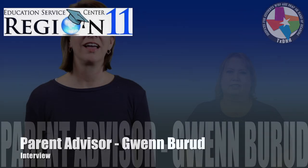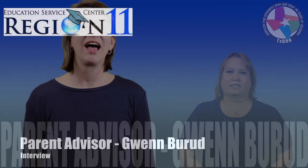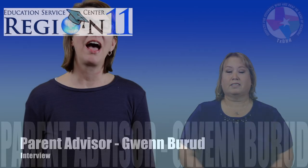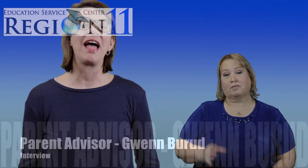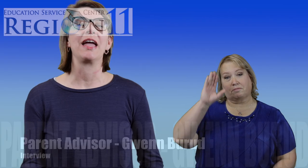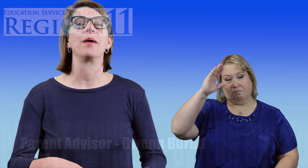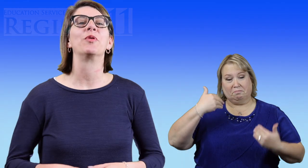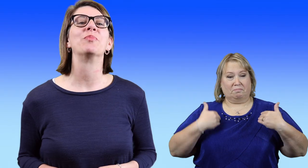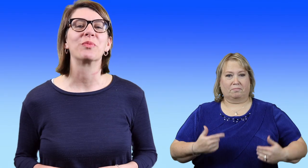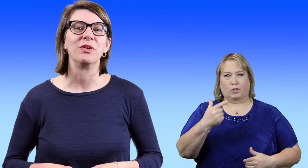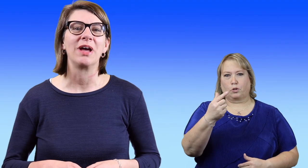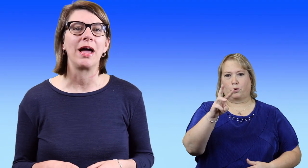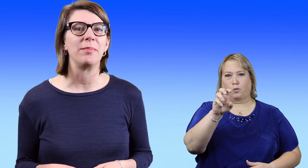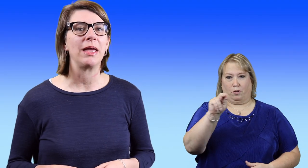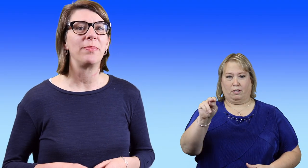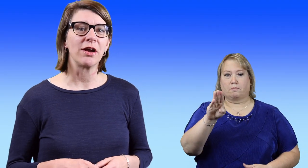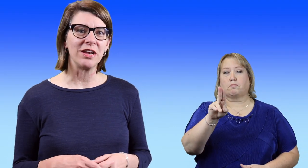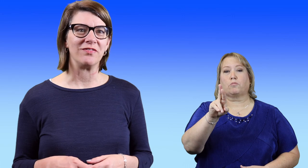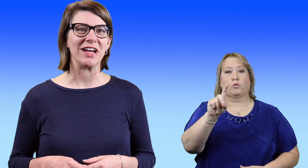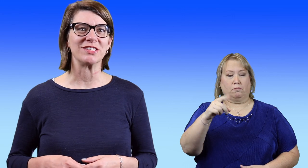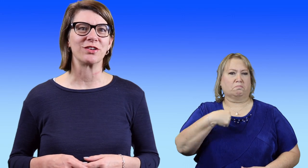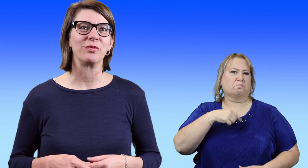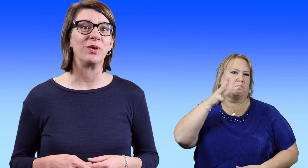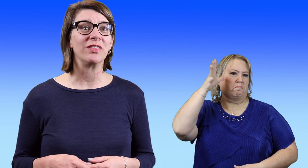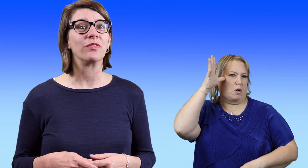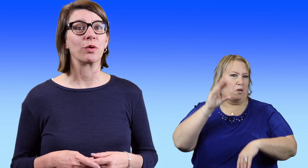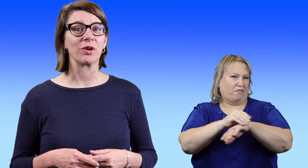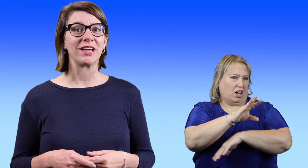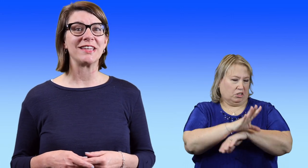HI, I'm Gwenn Burud. I am a parent advisor with Fort Worth ISD.